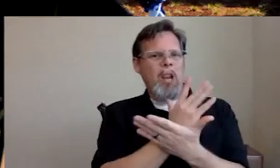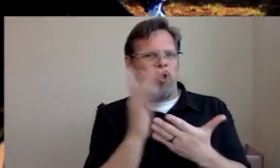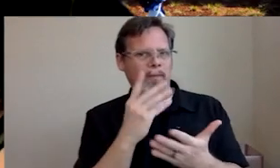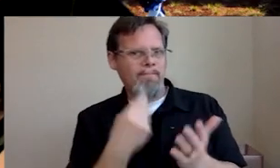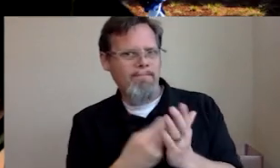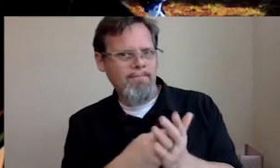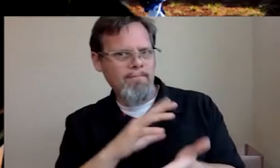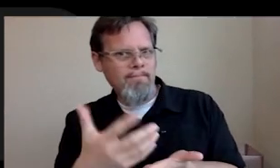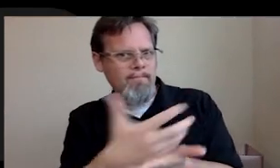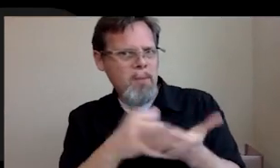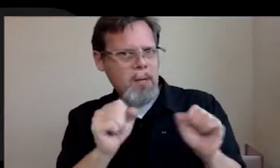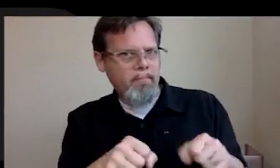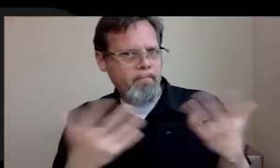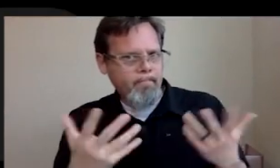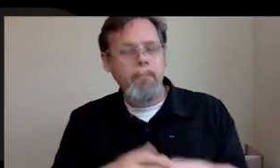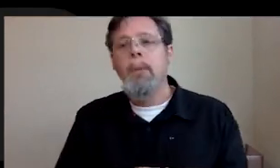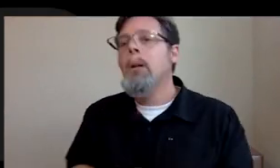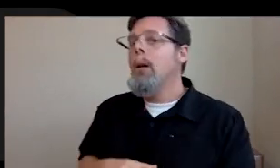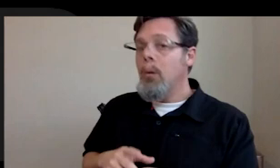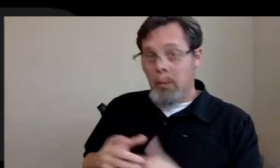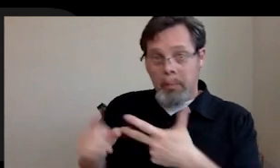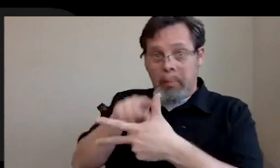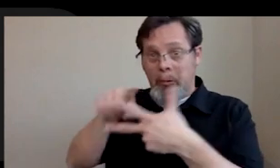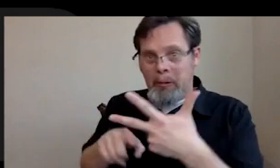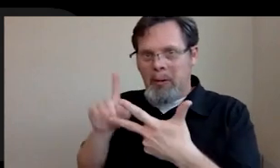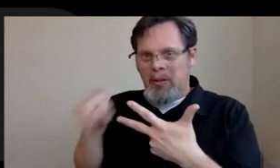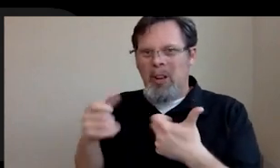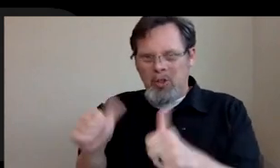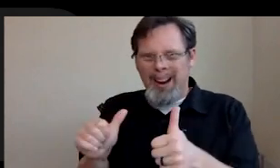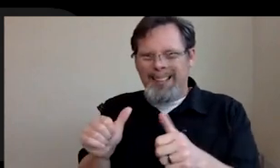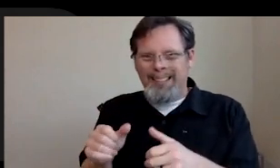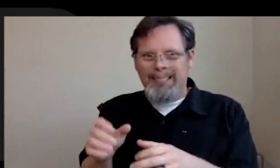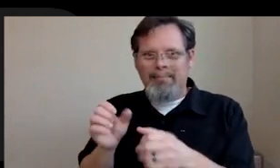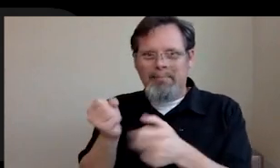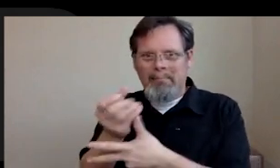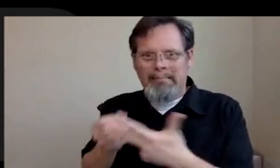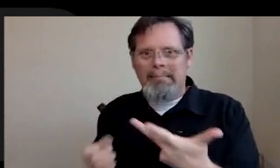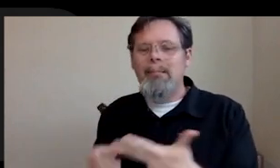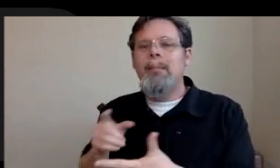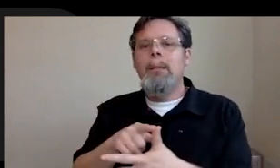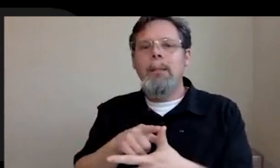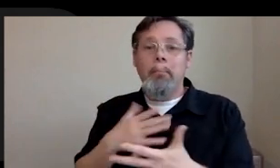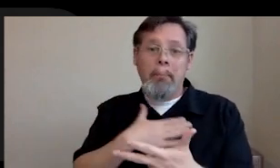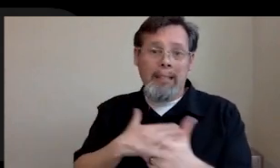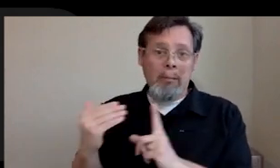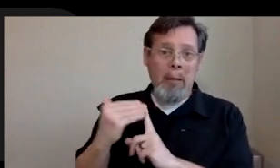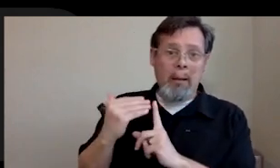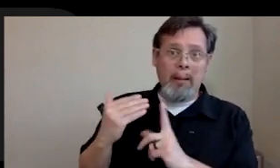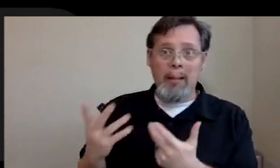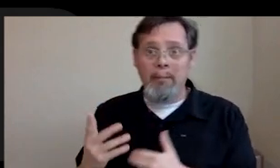Sure. So there's three questions. I'll try to break them down. And please remind me if we get like ten minutes in and I like, what was the other